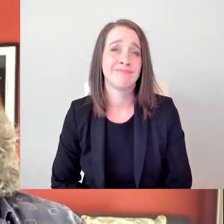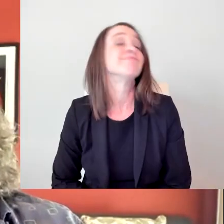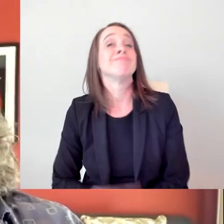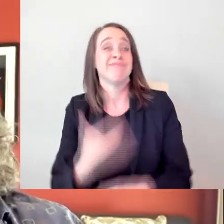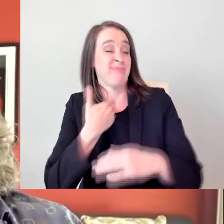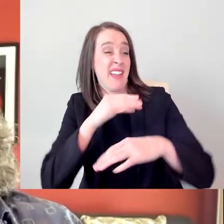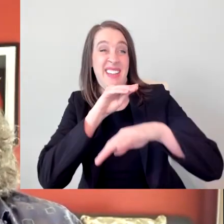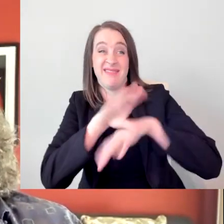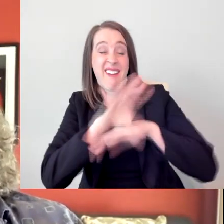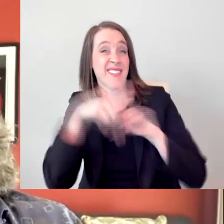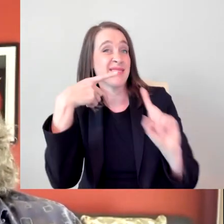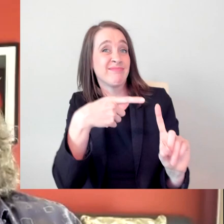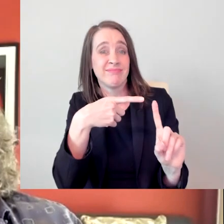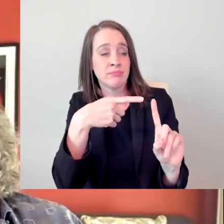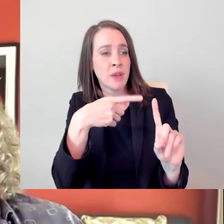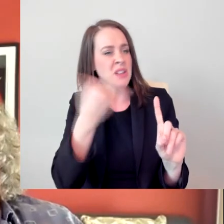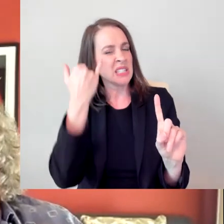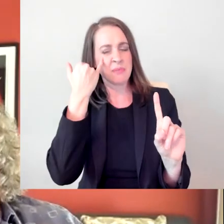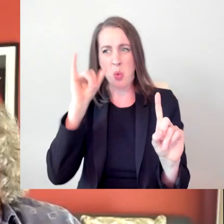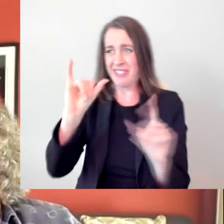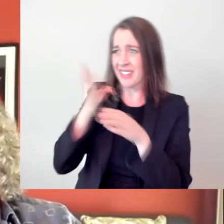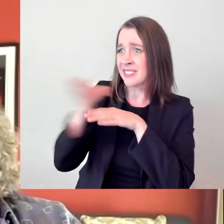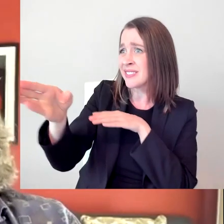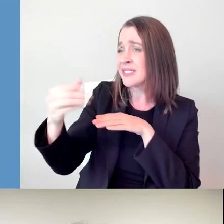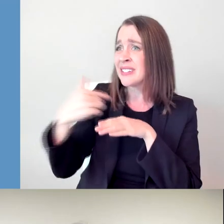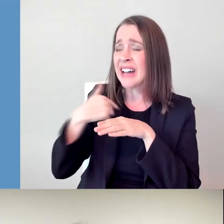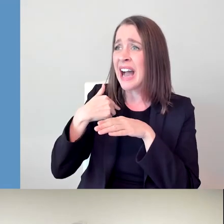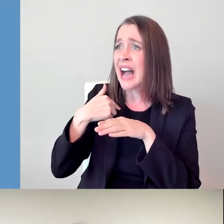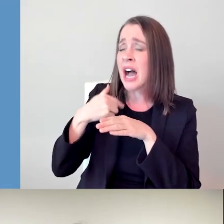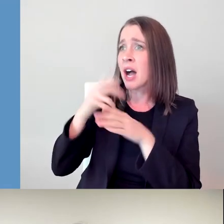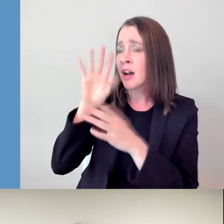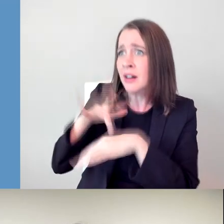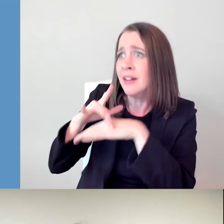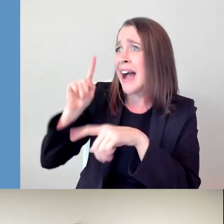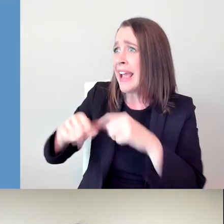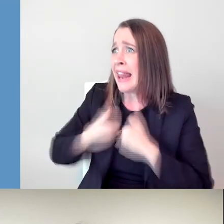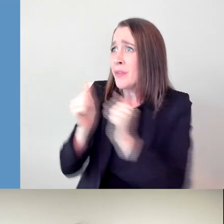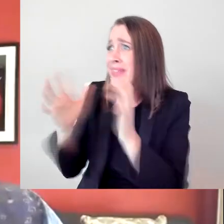And it is a group of documentary filmmakers with disabilities. We have over 100 members now.